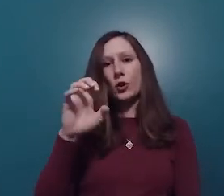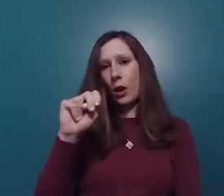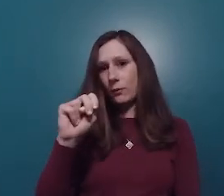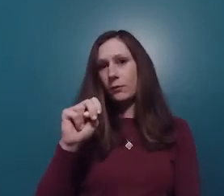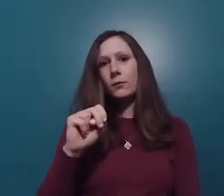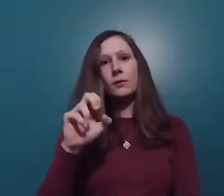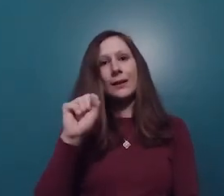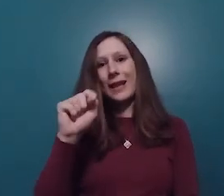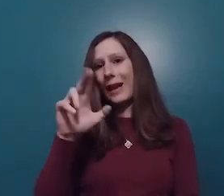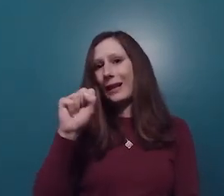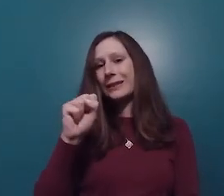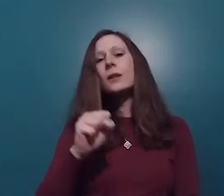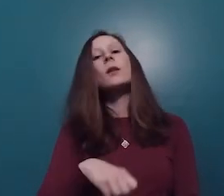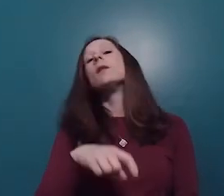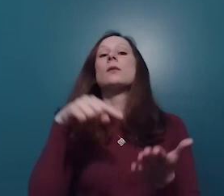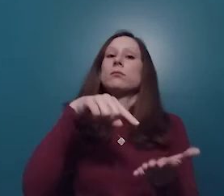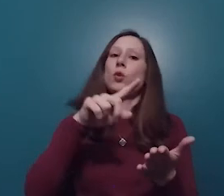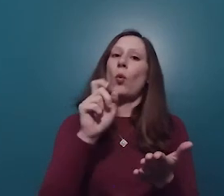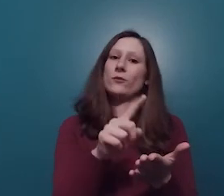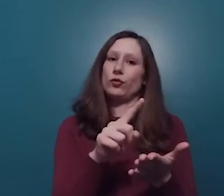immigration status. The citizenship question is not on